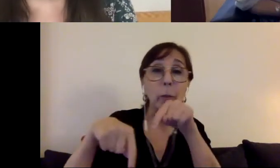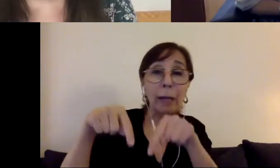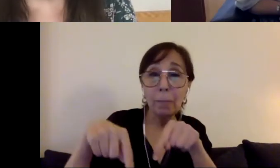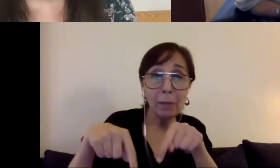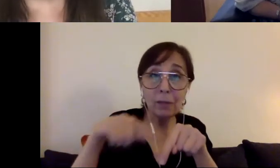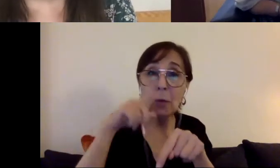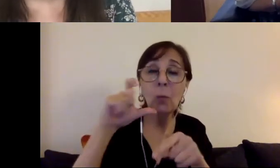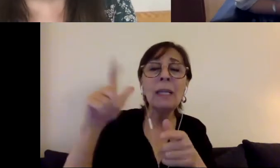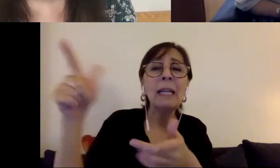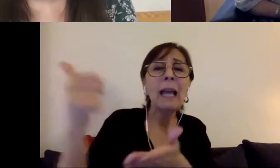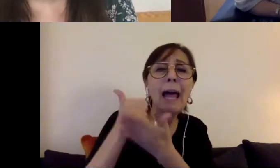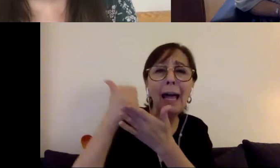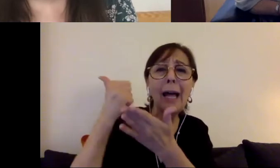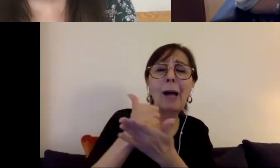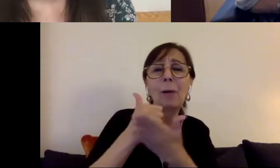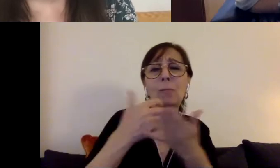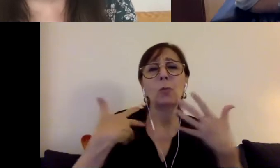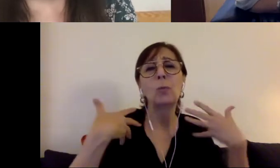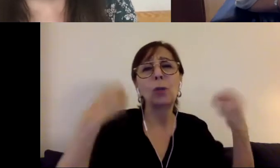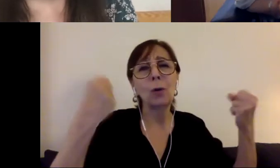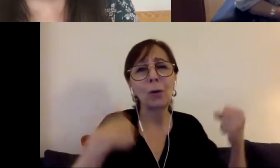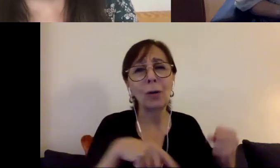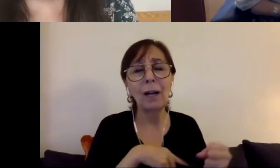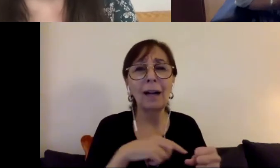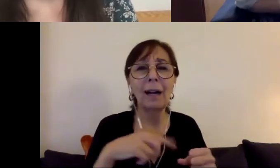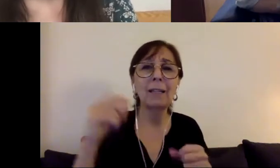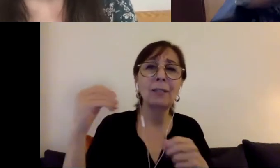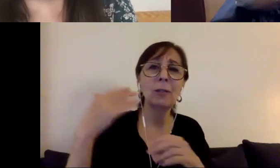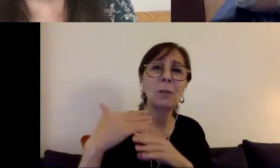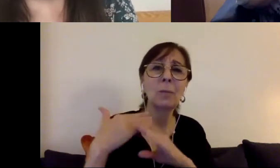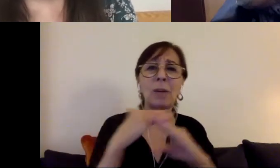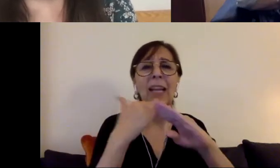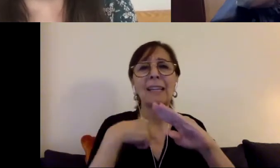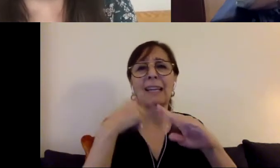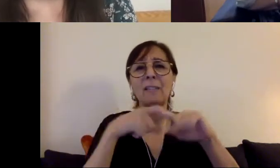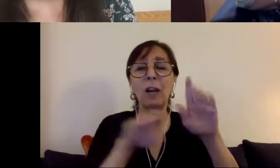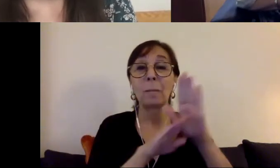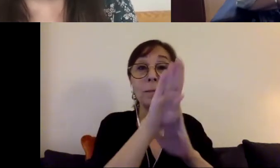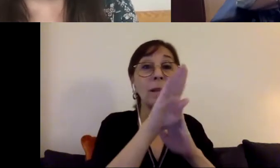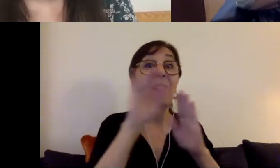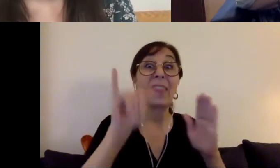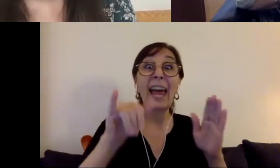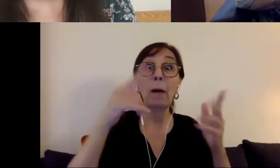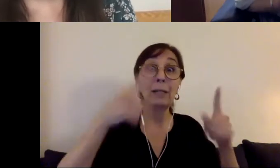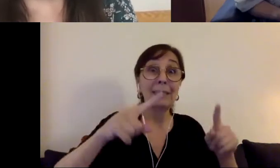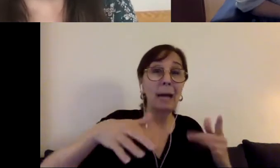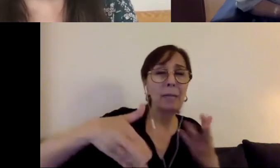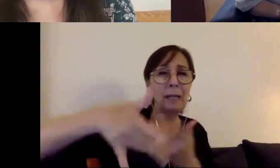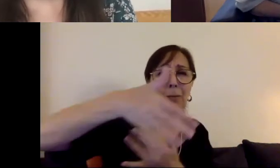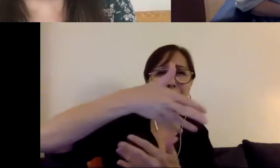and to prevent us, that was all kind of going on in a storm. We were really looking